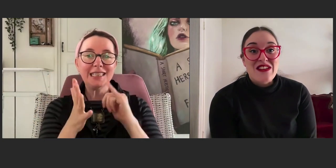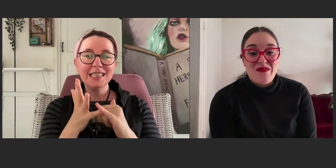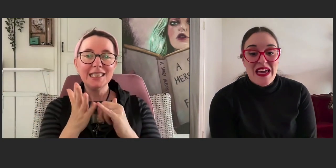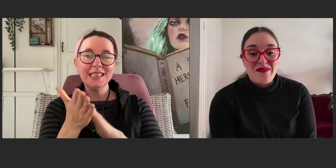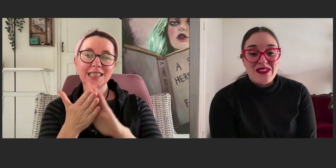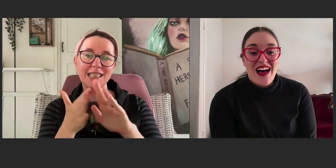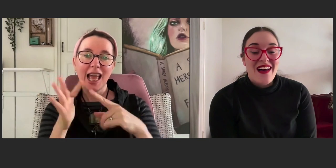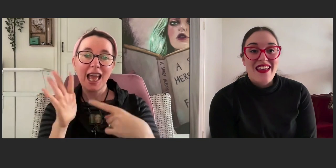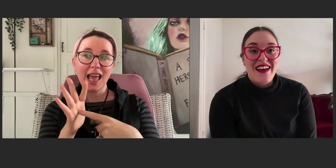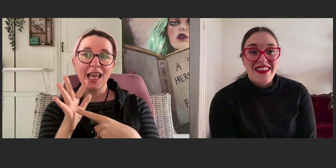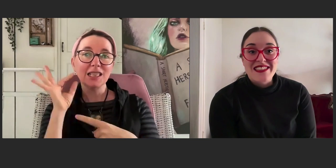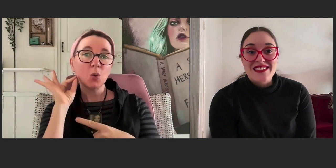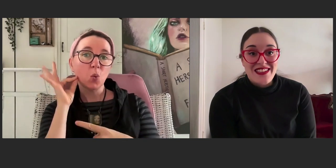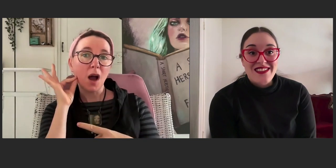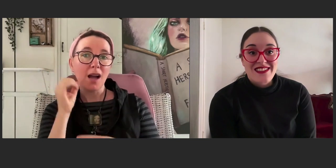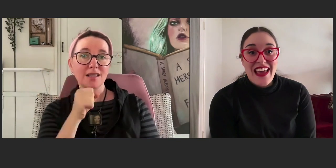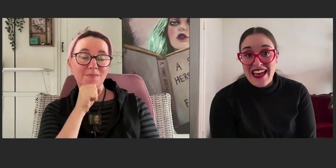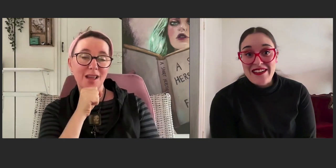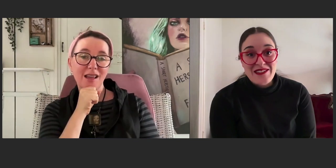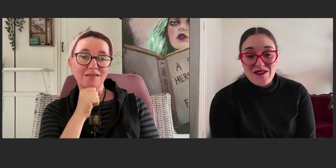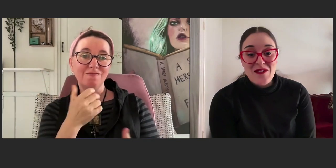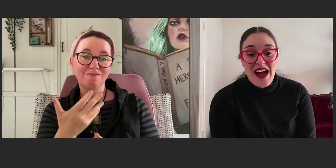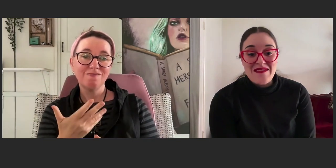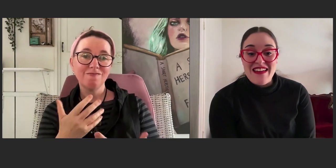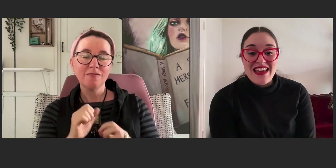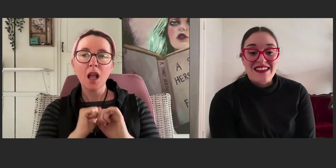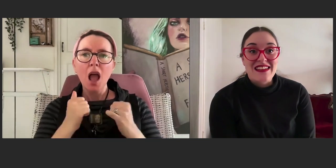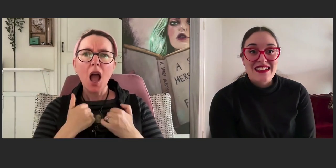of people other than cishet white men,